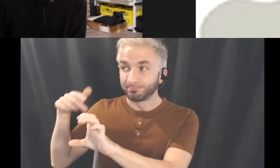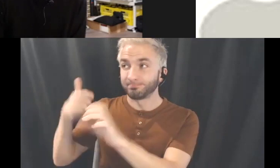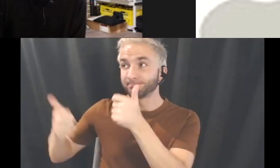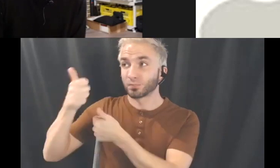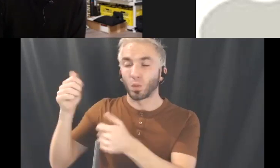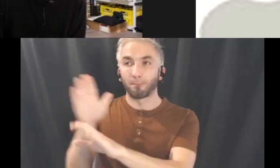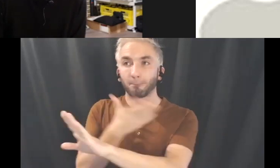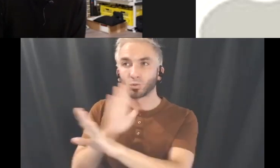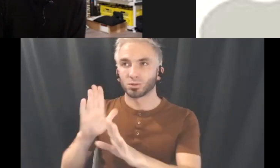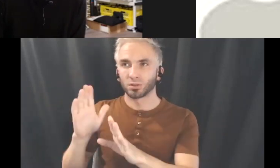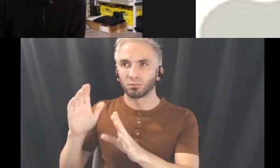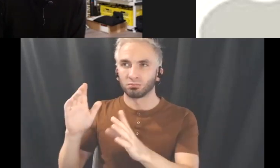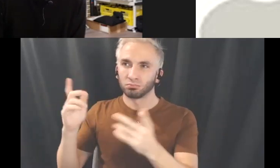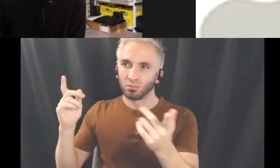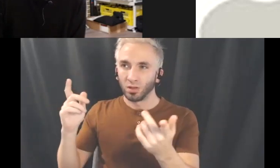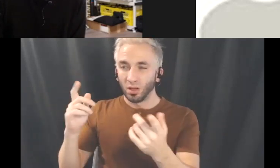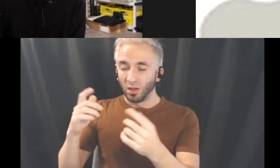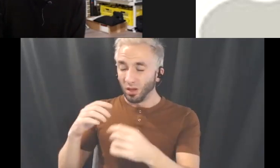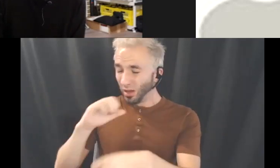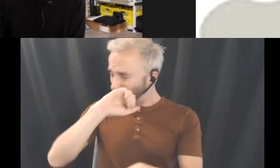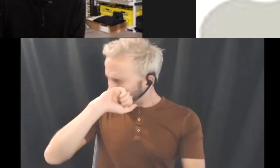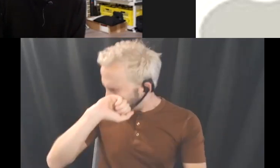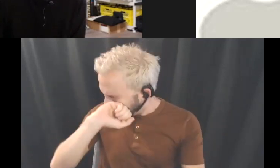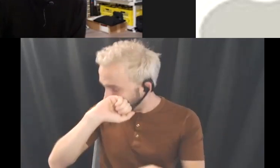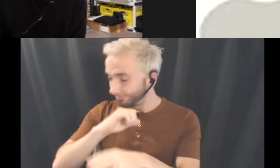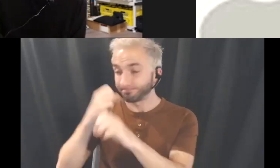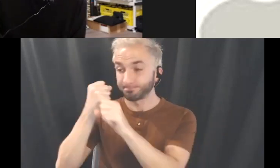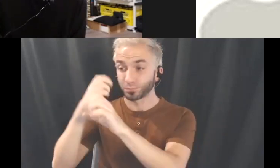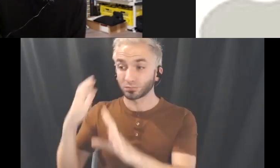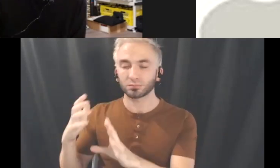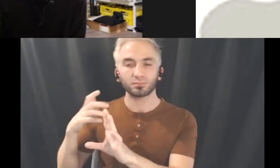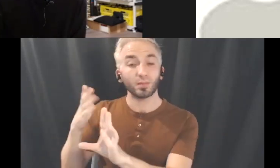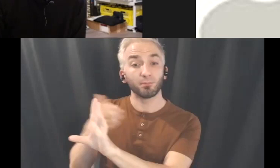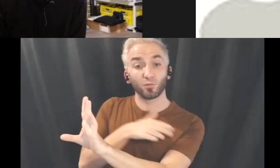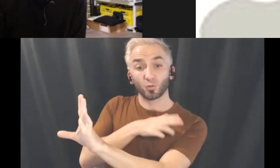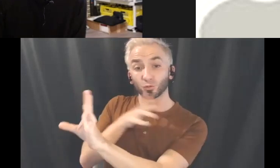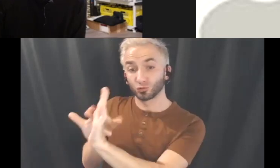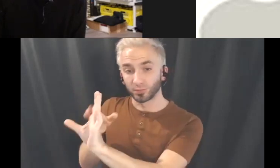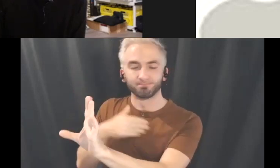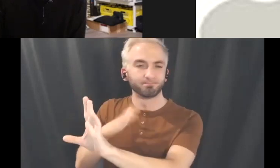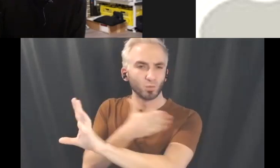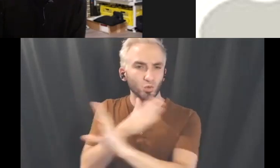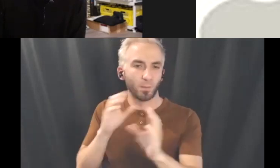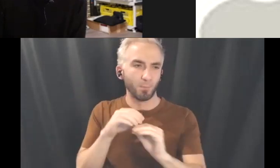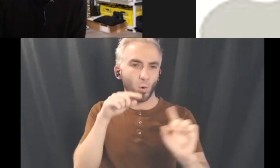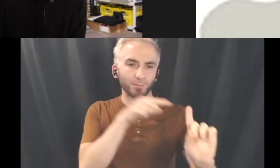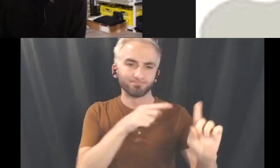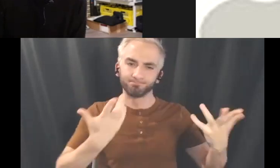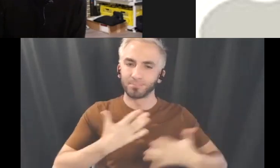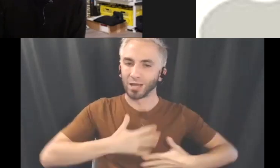Before I joined Chimerik I used to make music that is more entertainmentish but then after